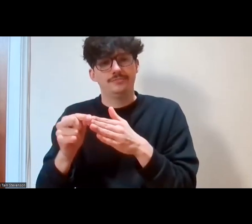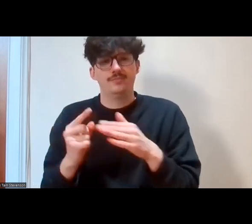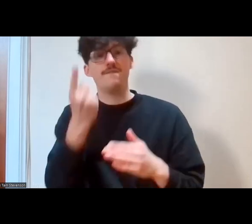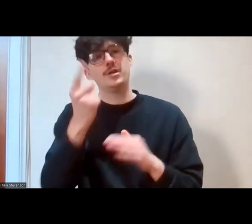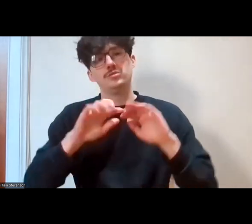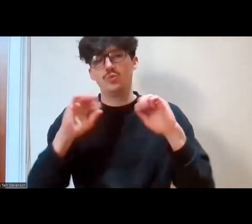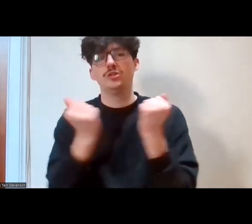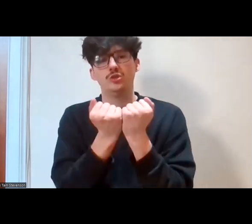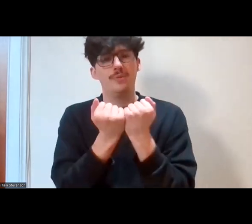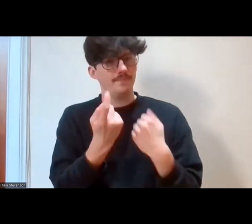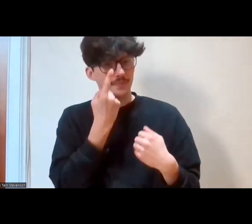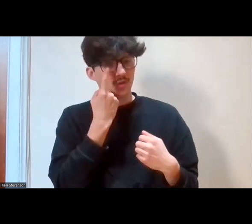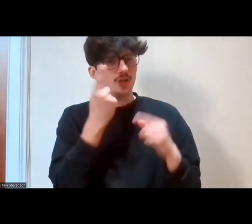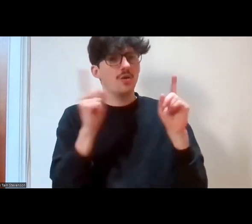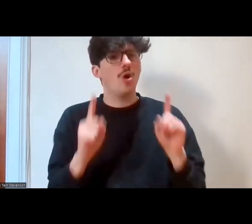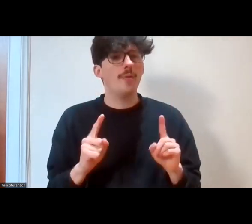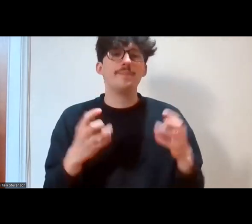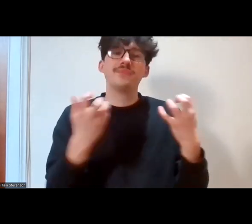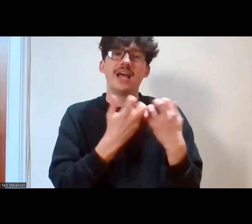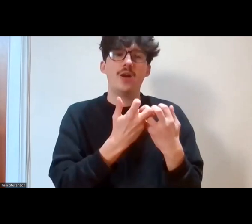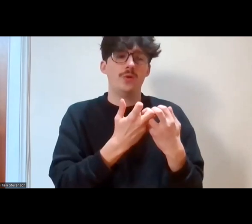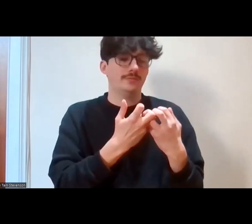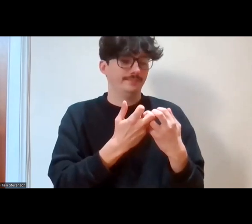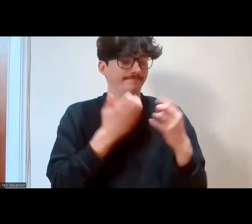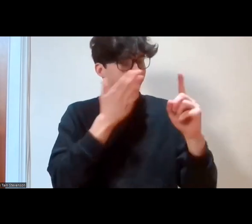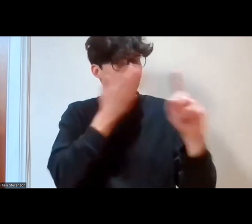identifying and removing barriers, so over to you Fran and Michelle.